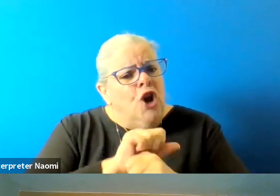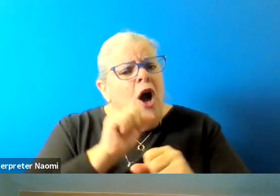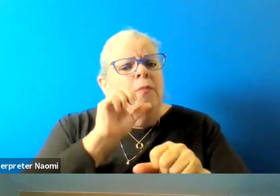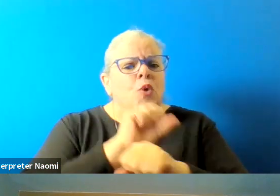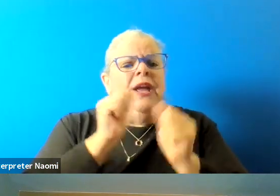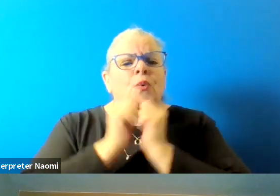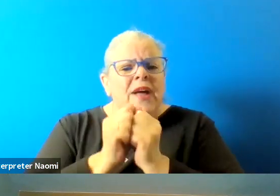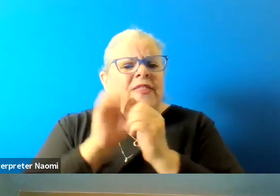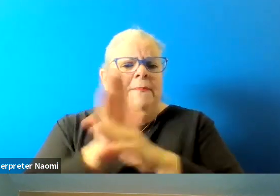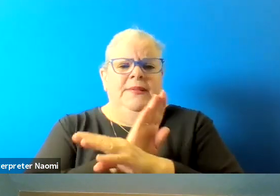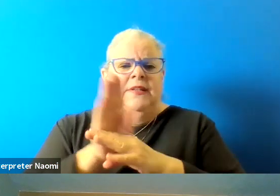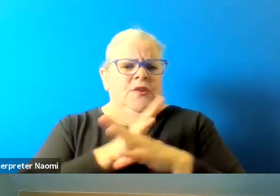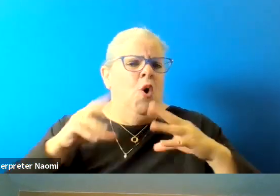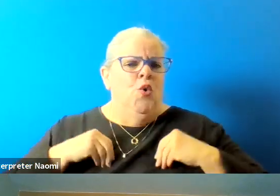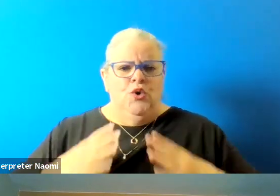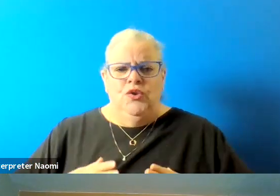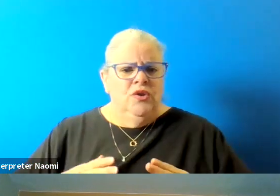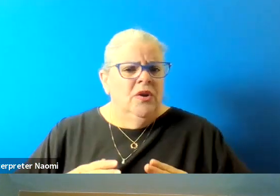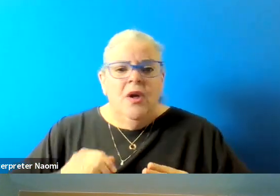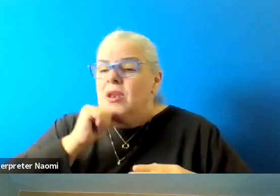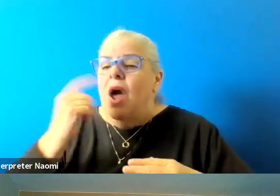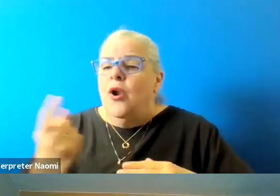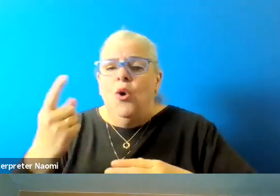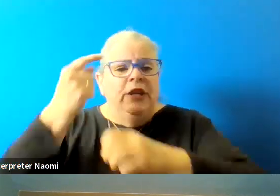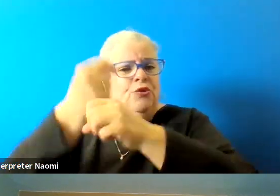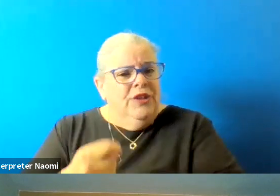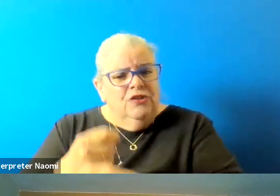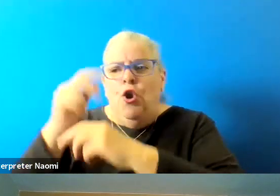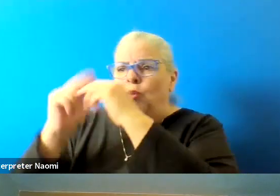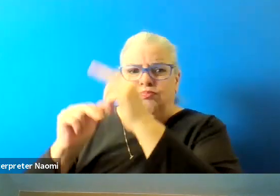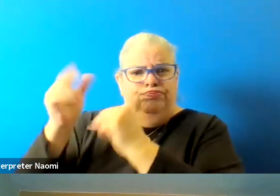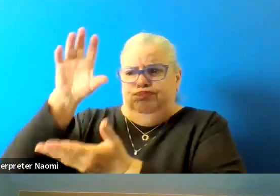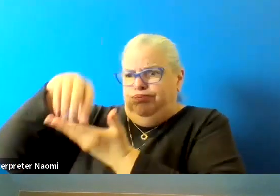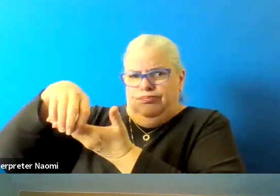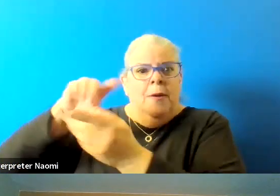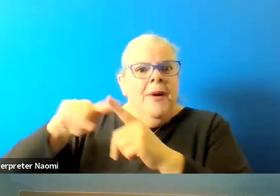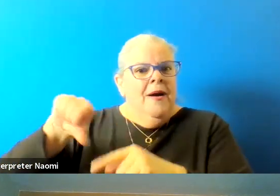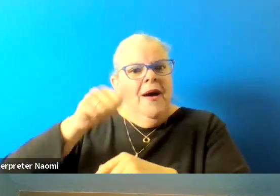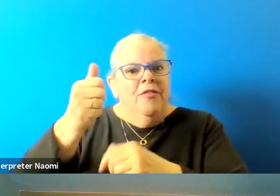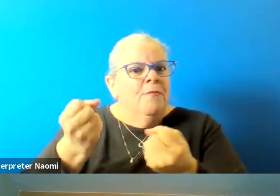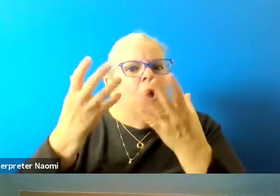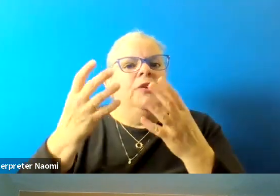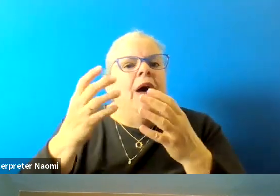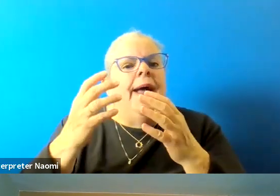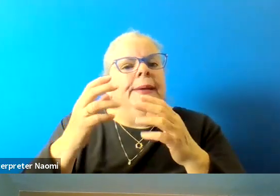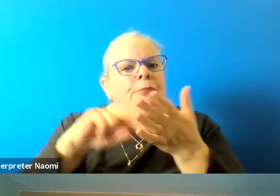And this goes for not not just your traditional brick and mortar, but multifamily housing and things like that as well.